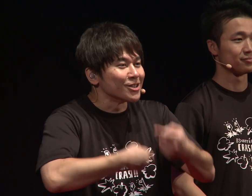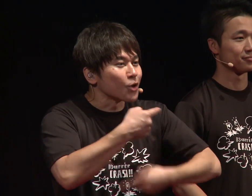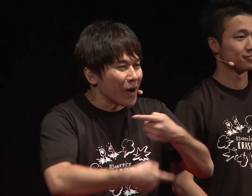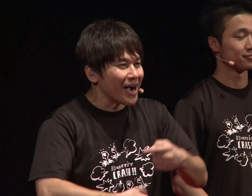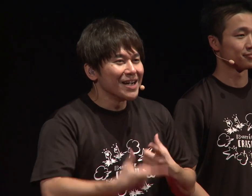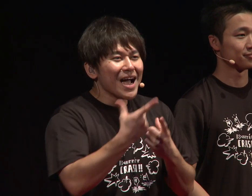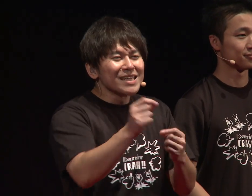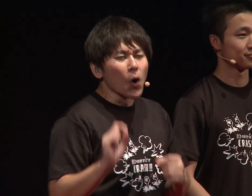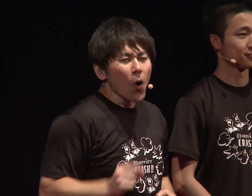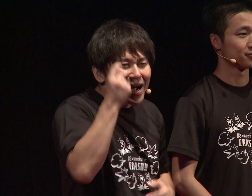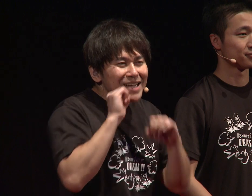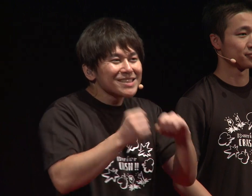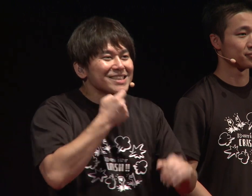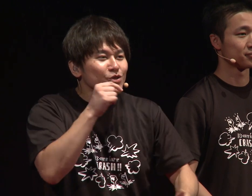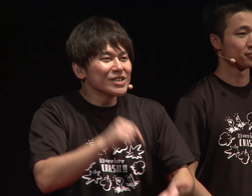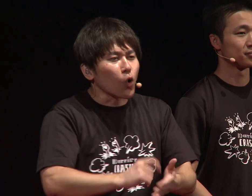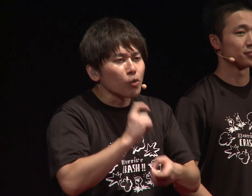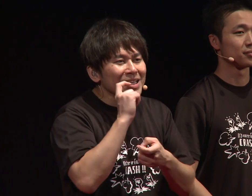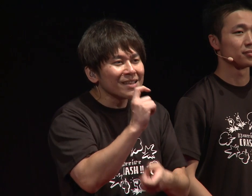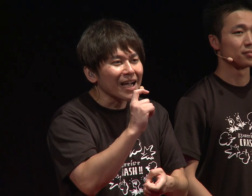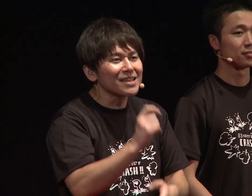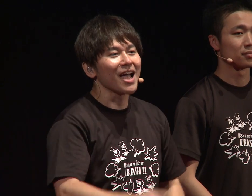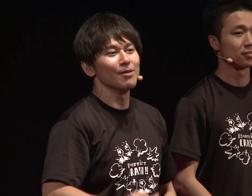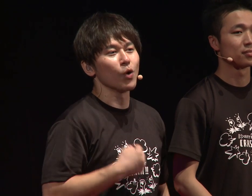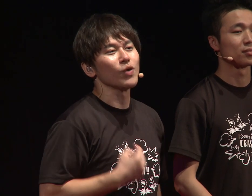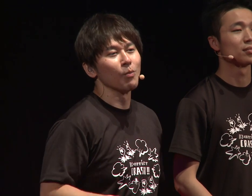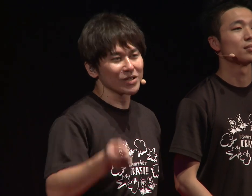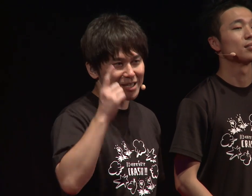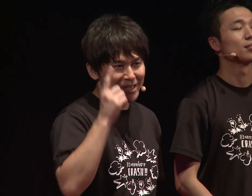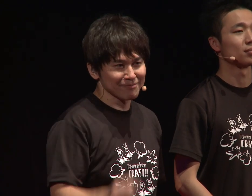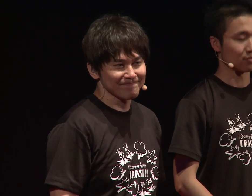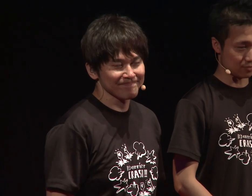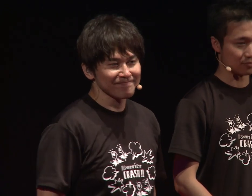I feel that sign language is a more empathetic language.